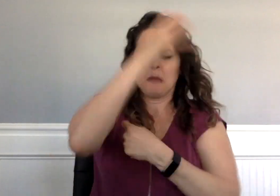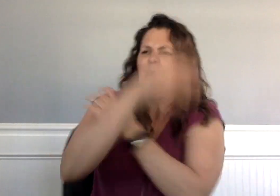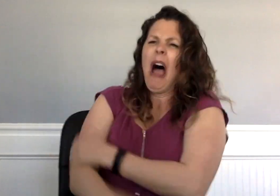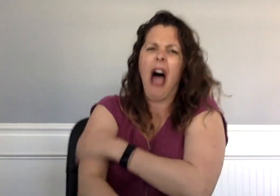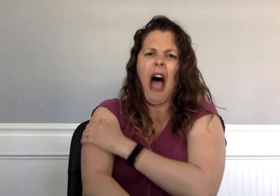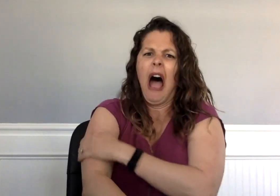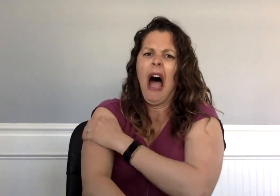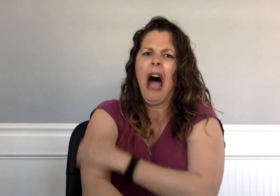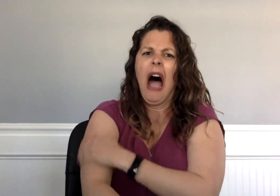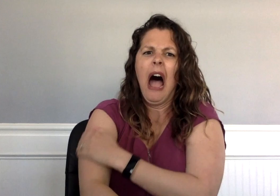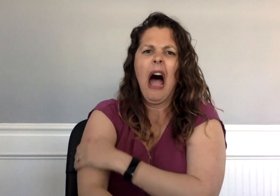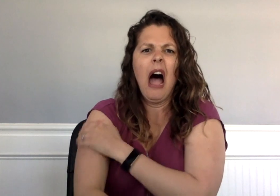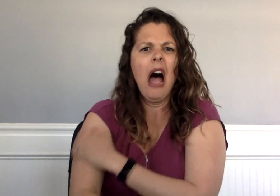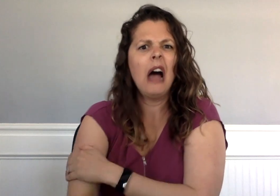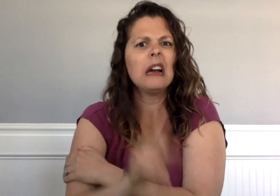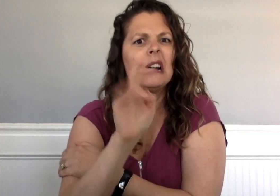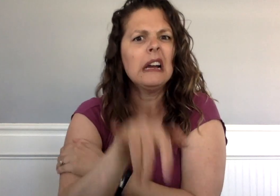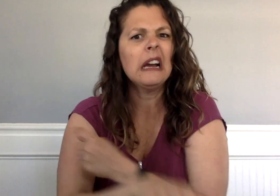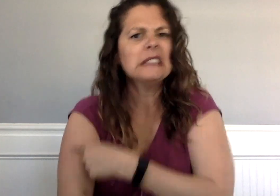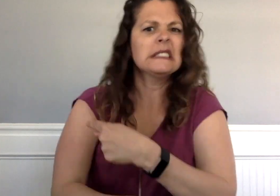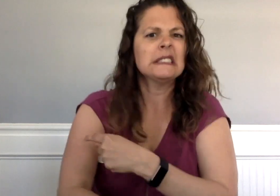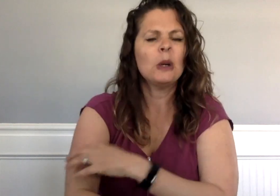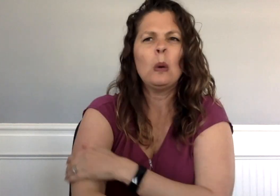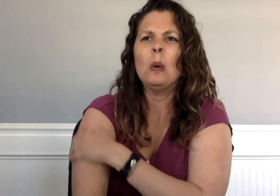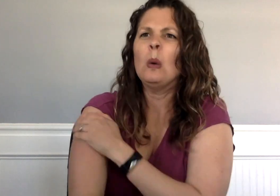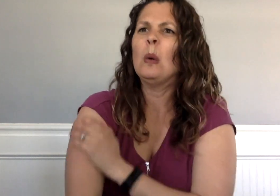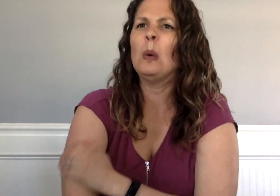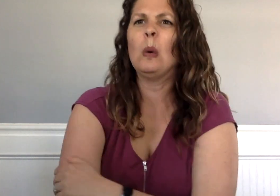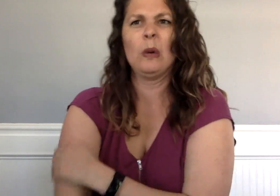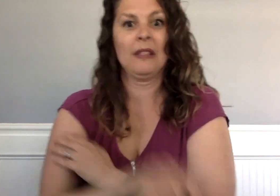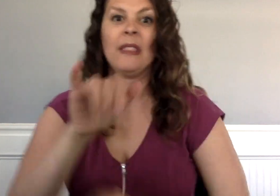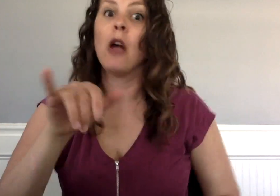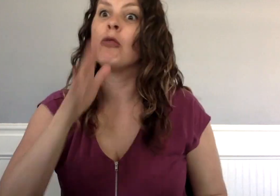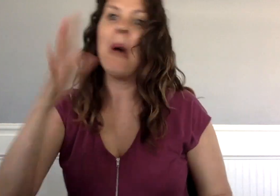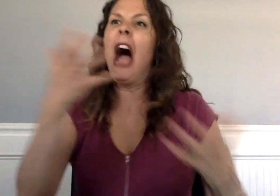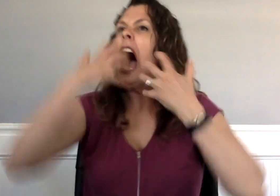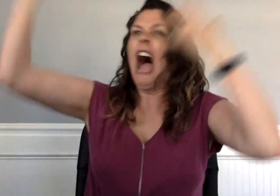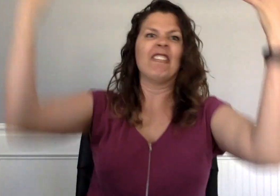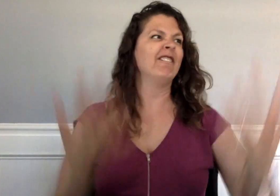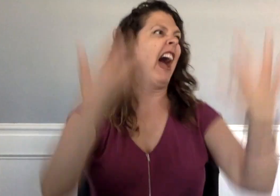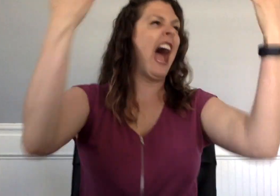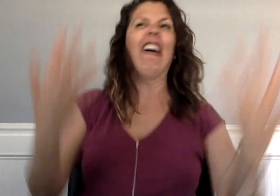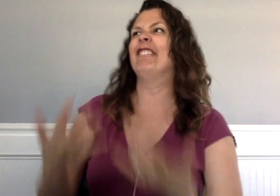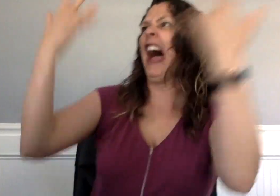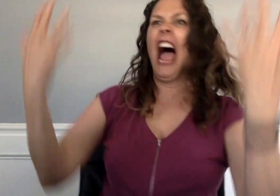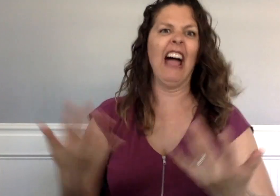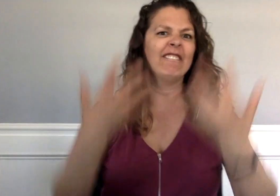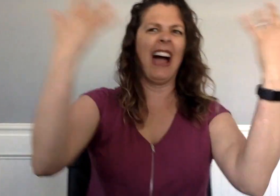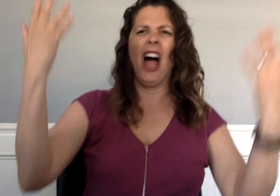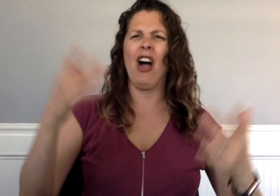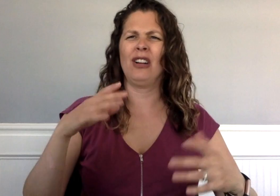Grandpa Tickler grabbed his arm and staggered backward. “Fire!” Grandma Tickler shouted.